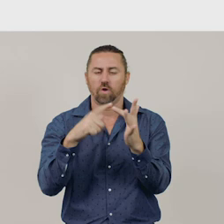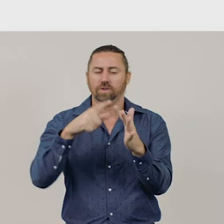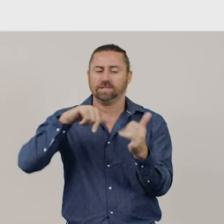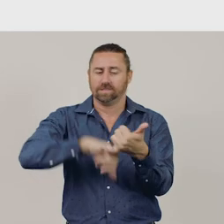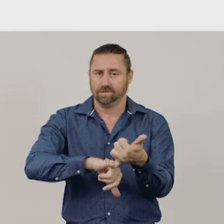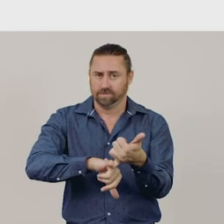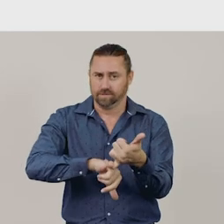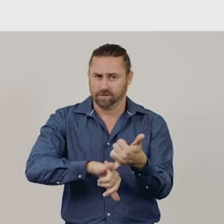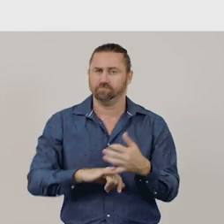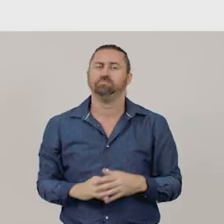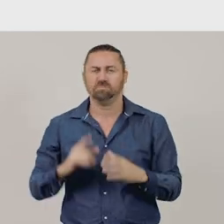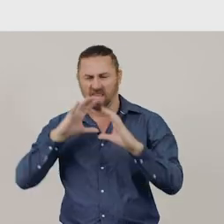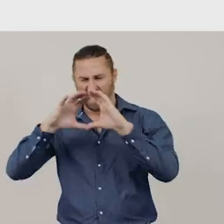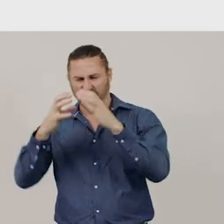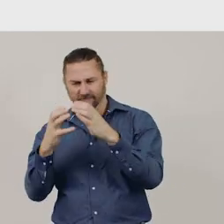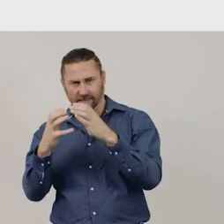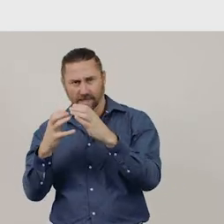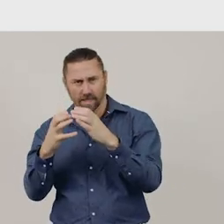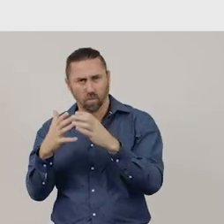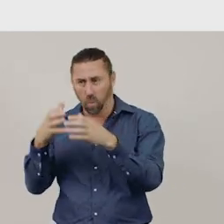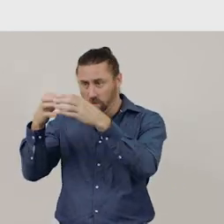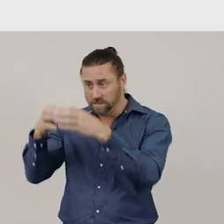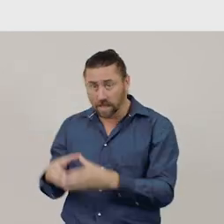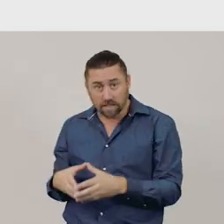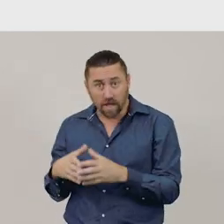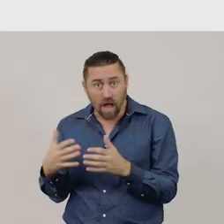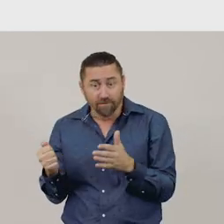Why don’t spheres and cylinders have corners?